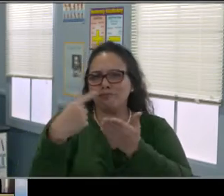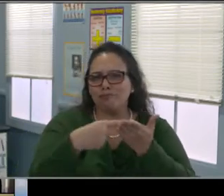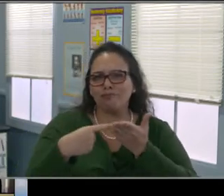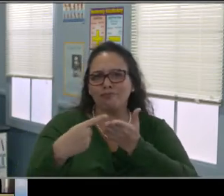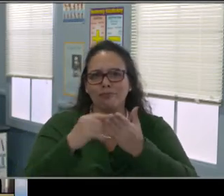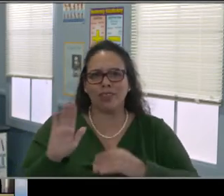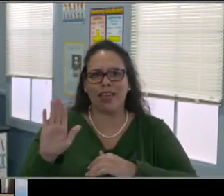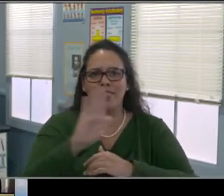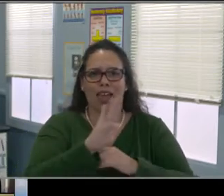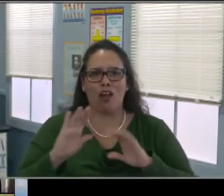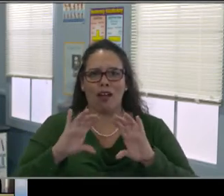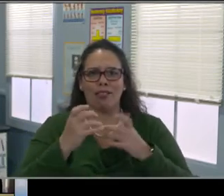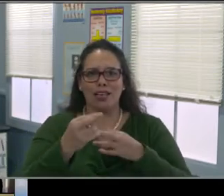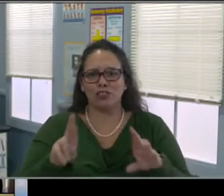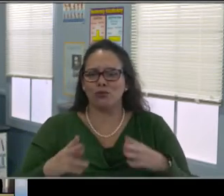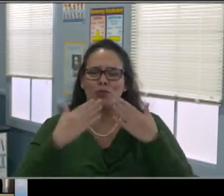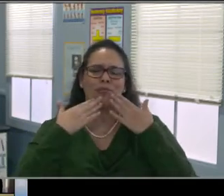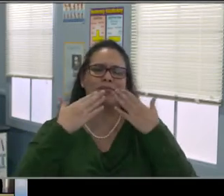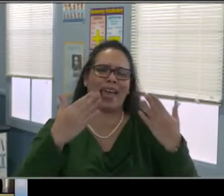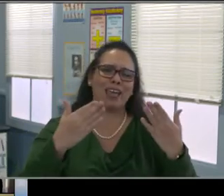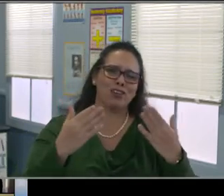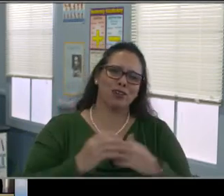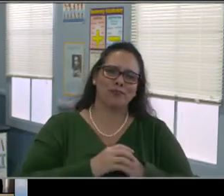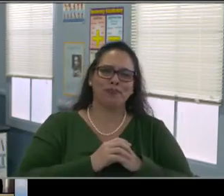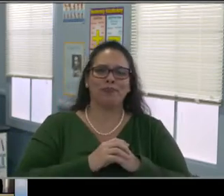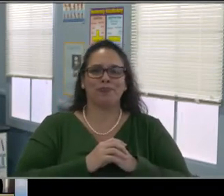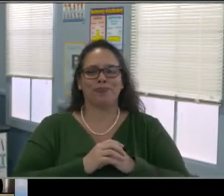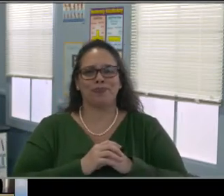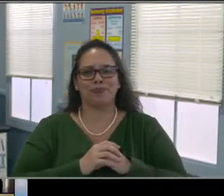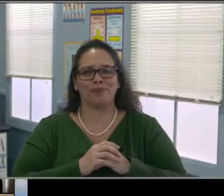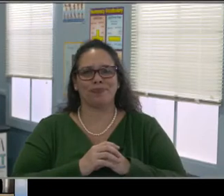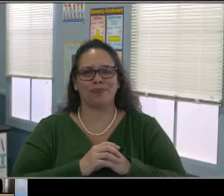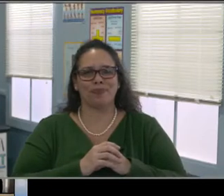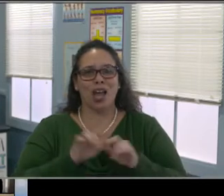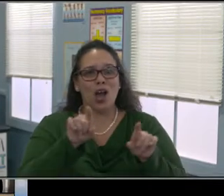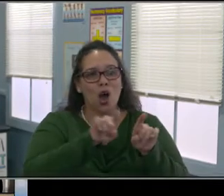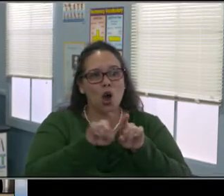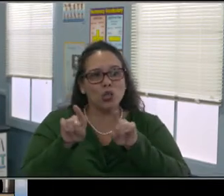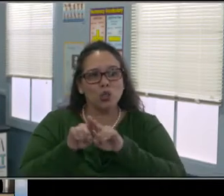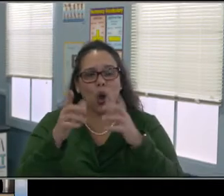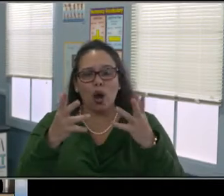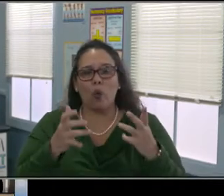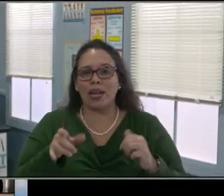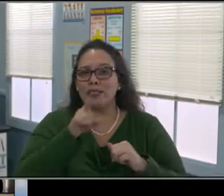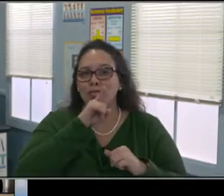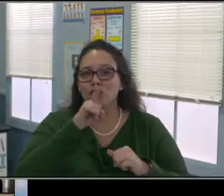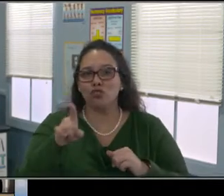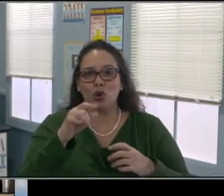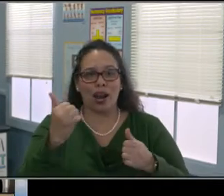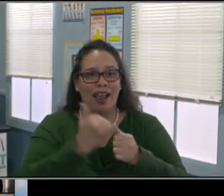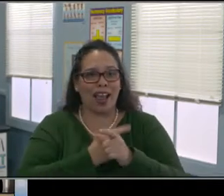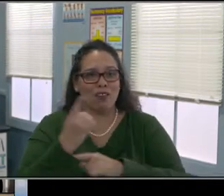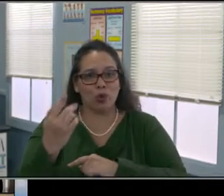and we had presentations and booths our Long Beach City College